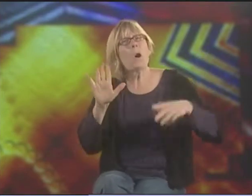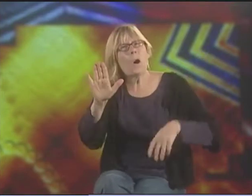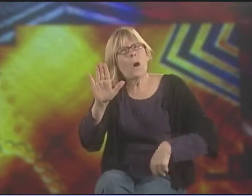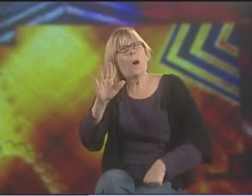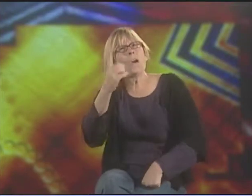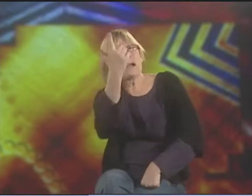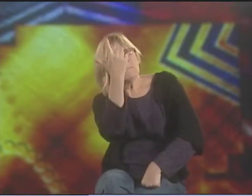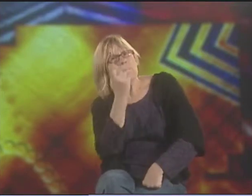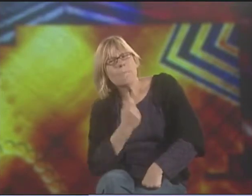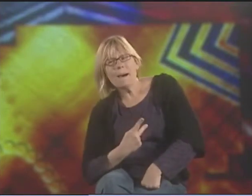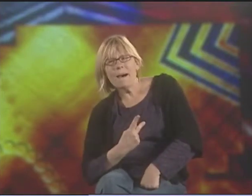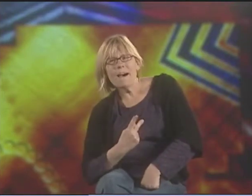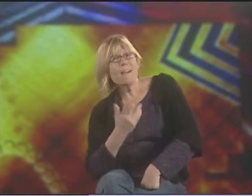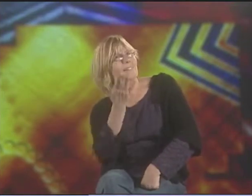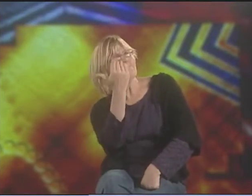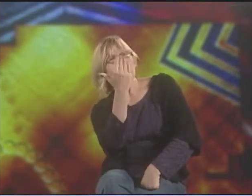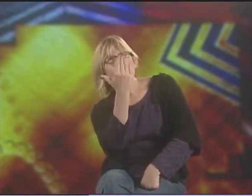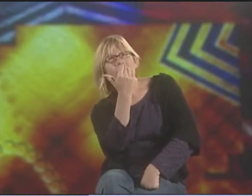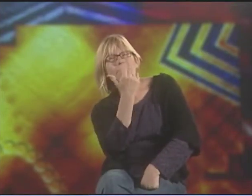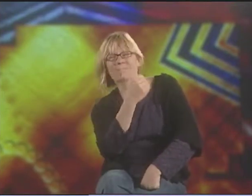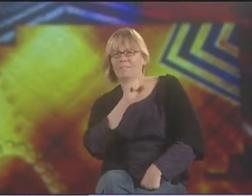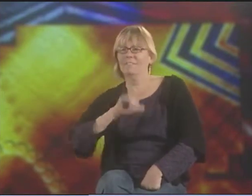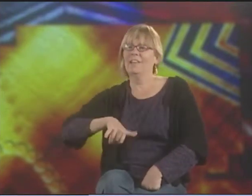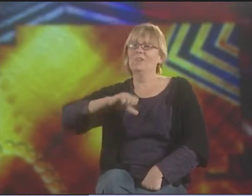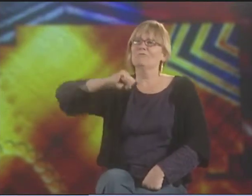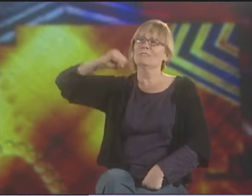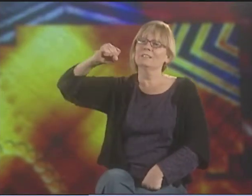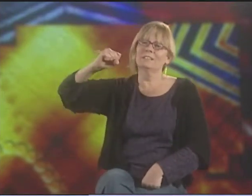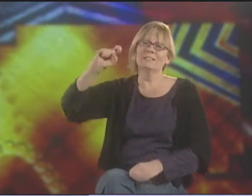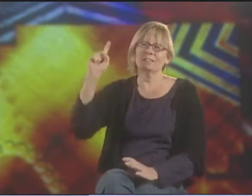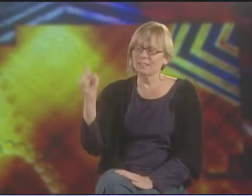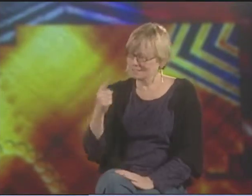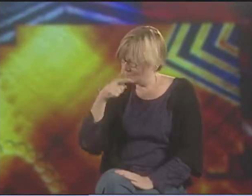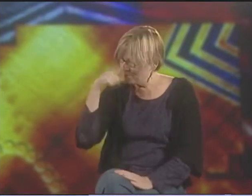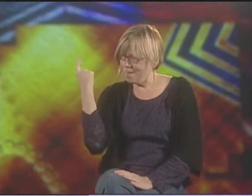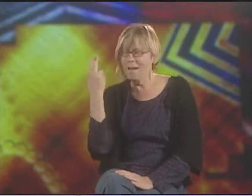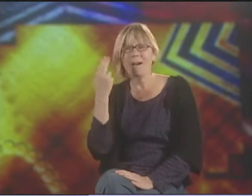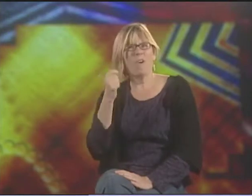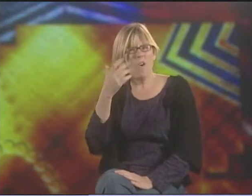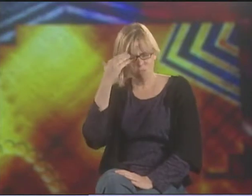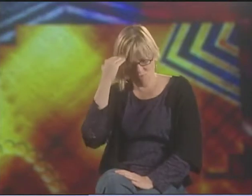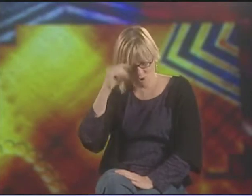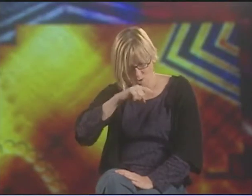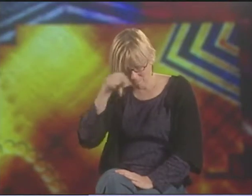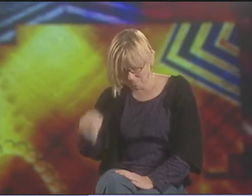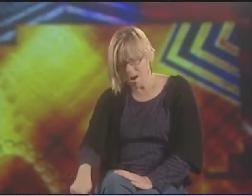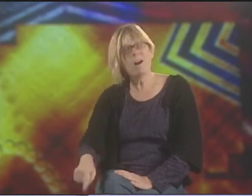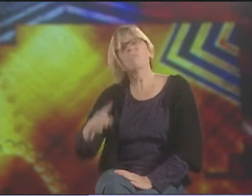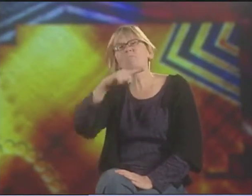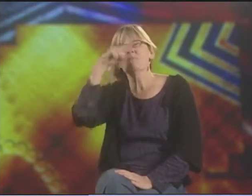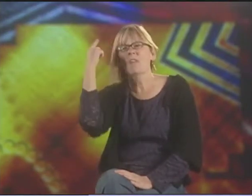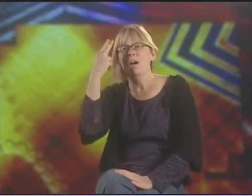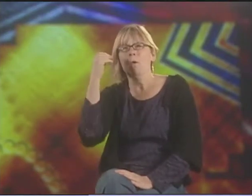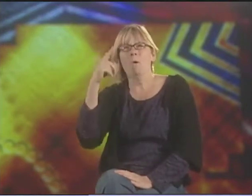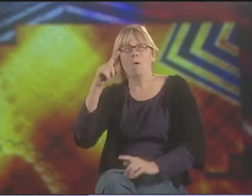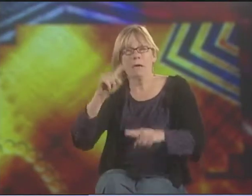IT'S AS IF SOMEBODY'S SAYING, "NOPE. COME BACK DOWN." BUT THE RESISTANCE TO THAT BLACK HOLE IS THAT I WON'T COME DOWN.